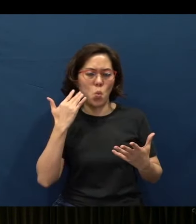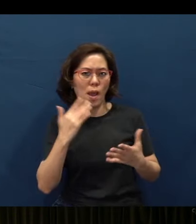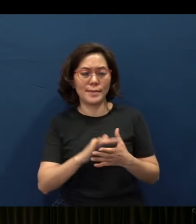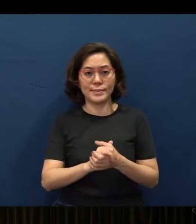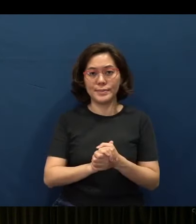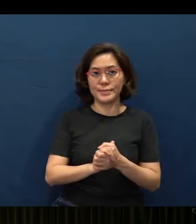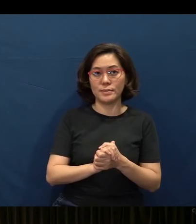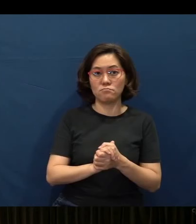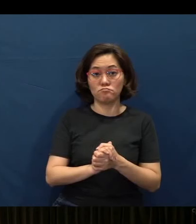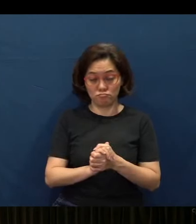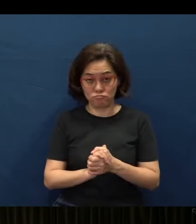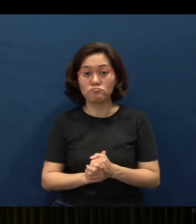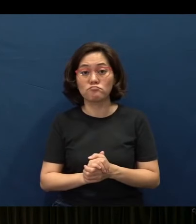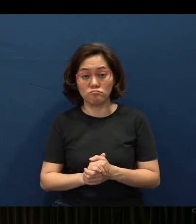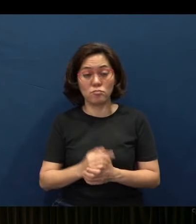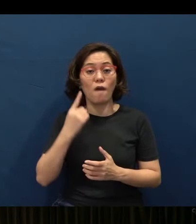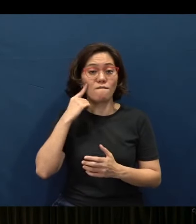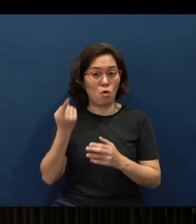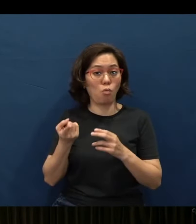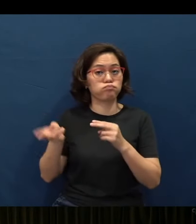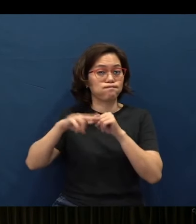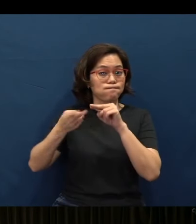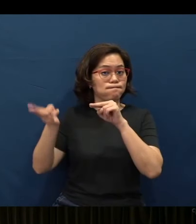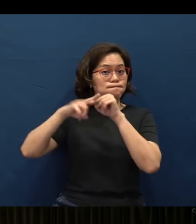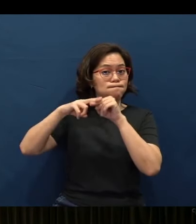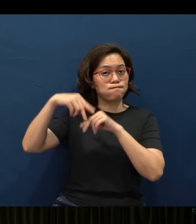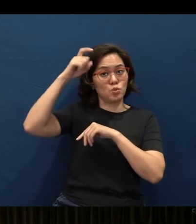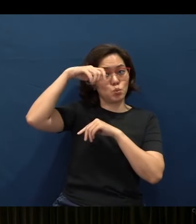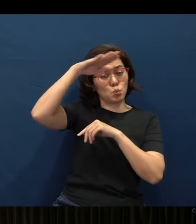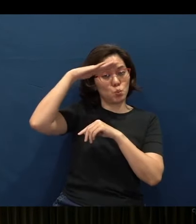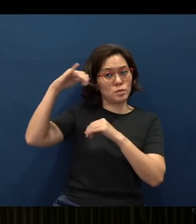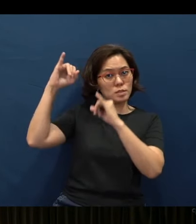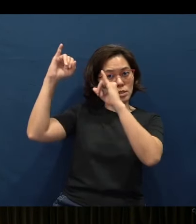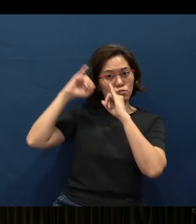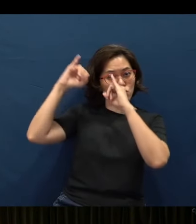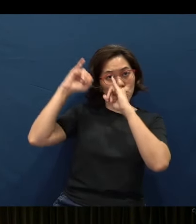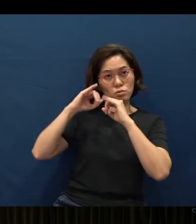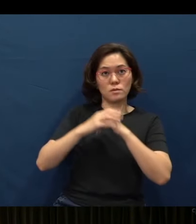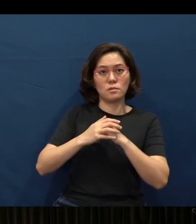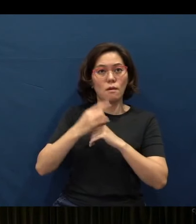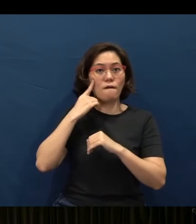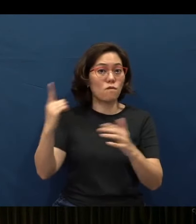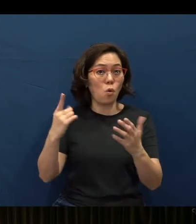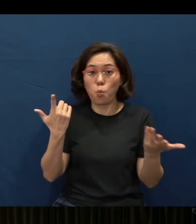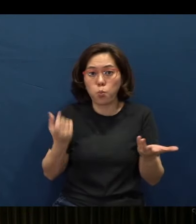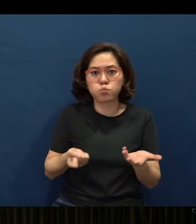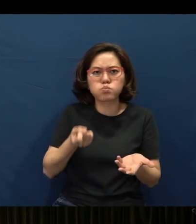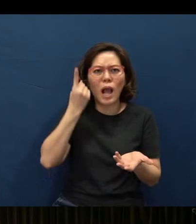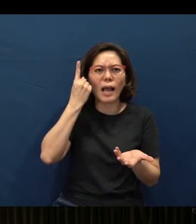It says it is for gaining wisdom and instruction; It is for understanding words of insight;